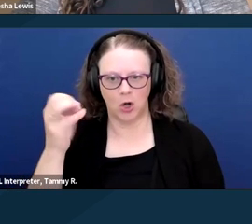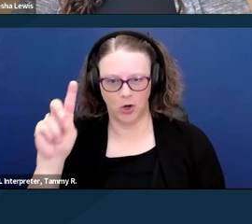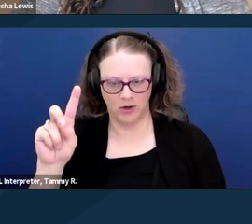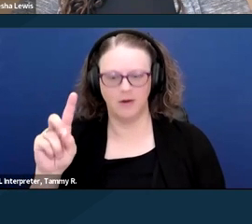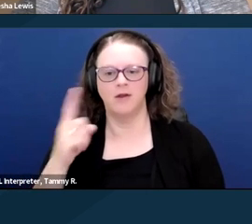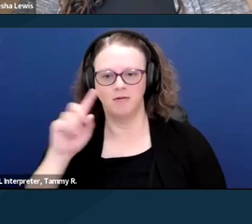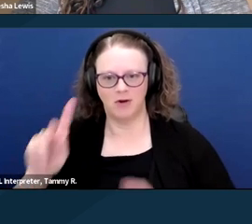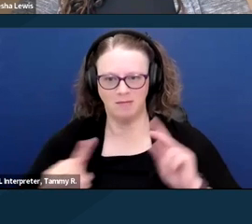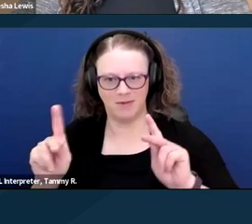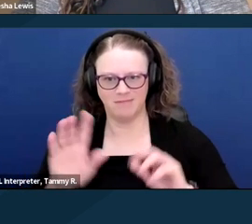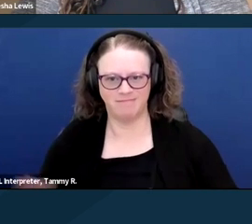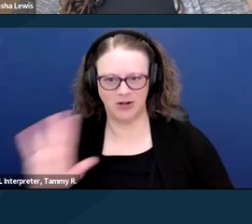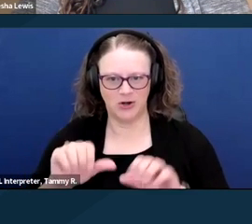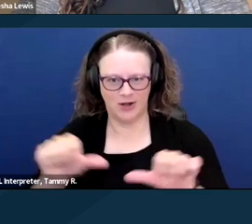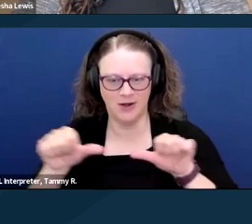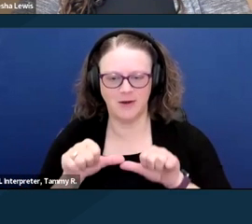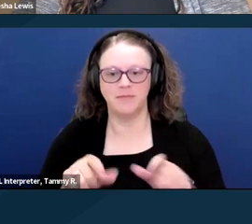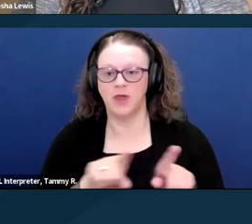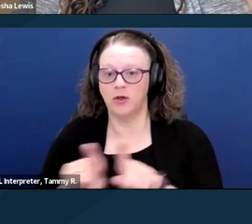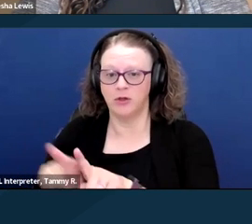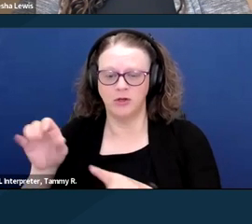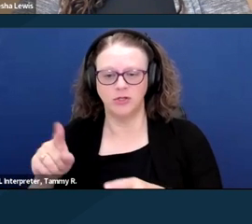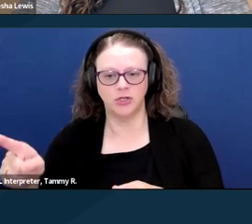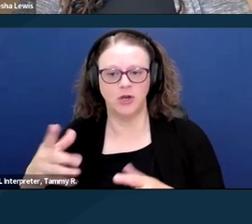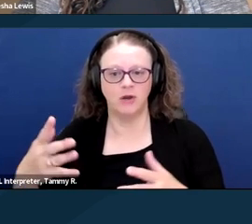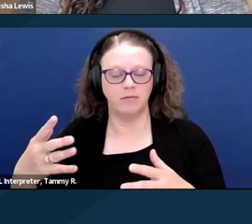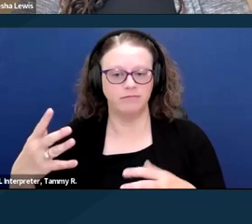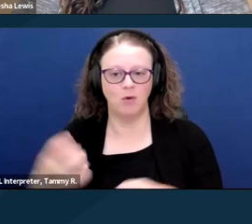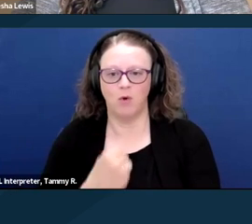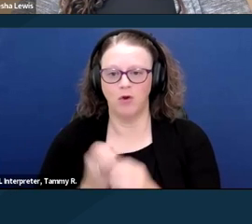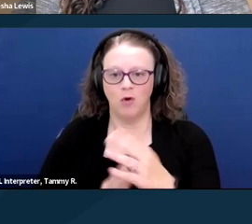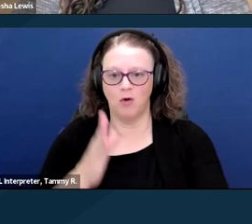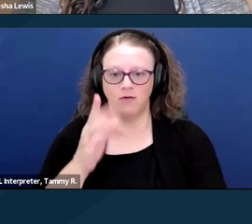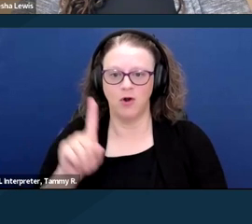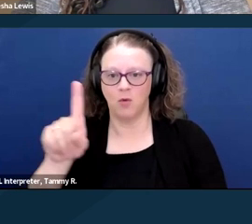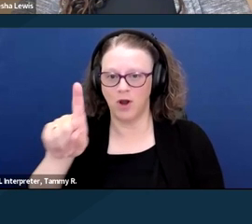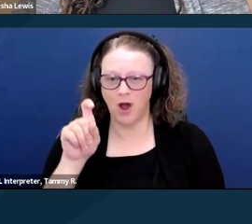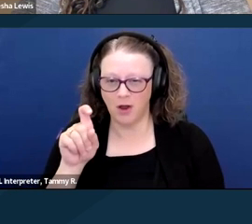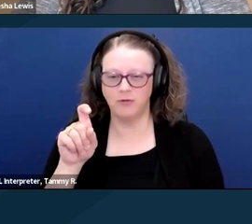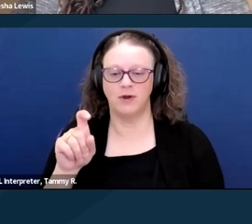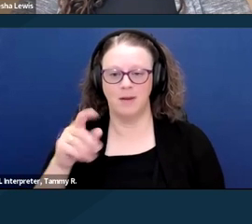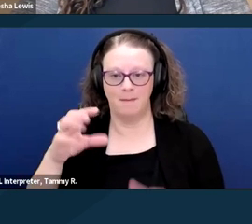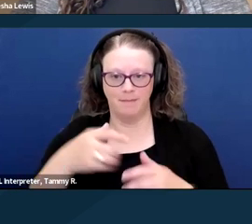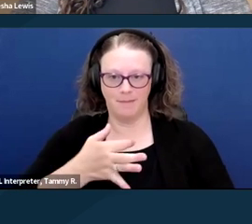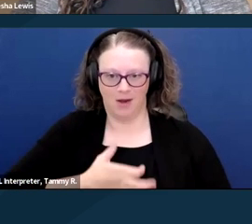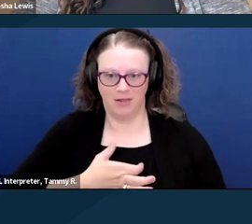has competed in a wide array of events, including ice skating, bowling, bocce ball, and horseback riding, to name a few.